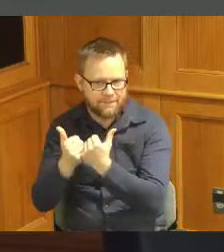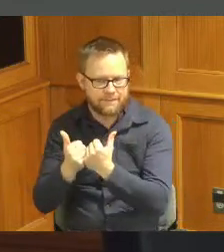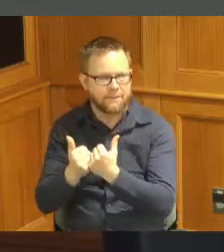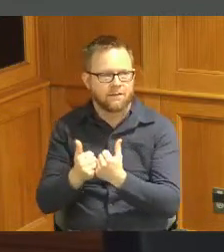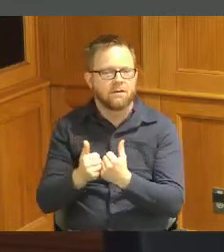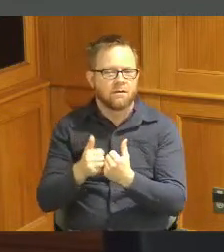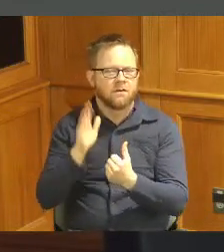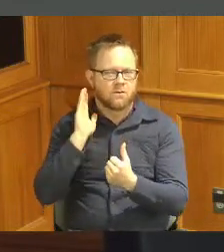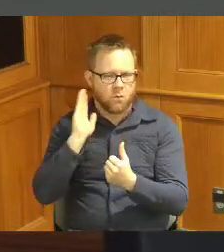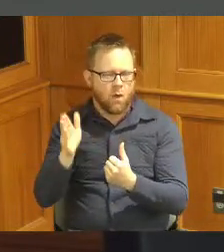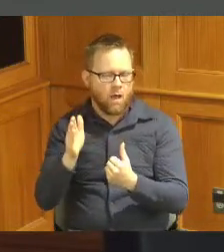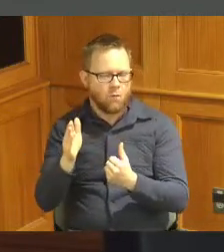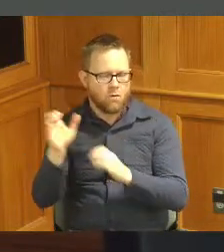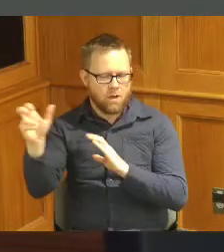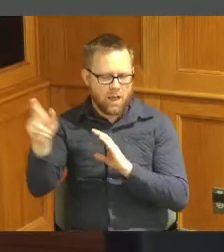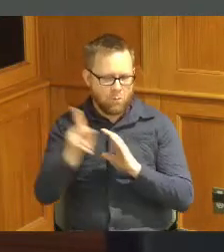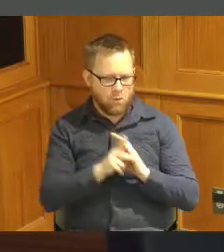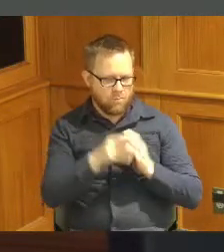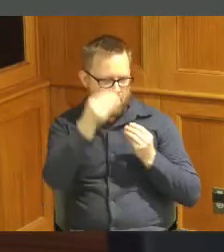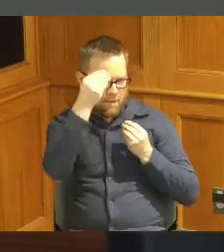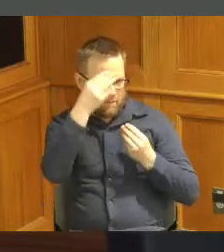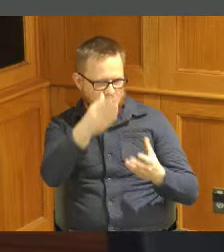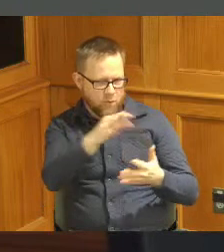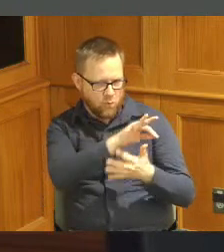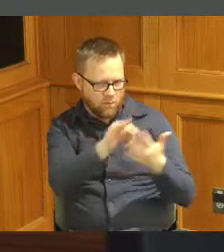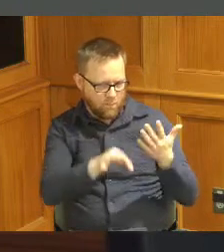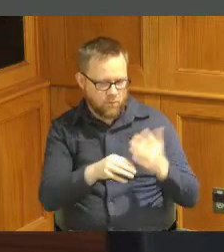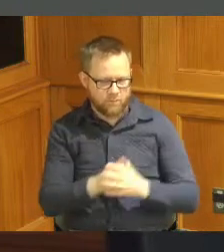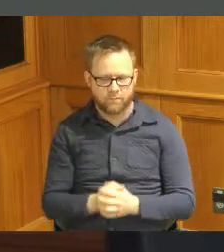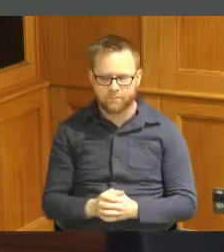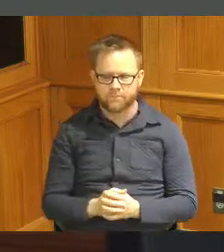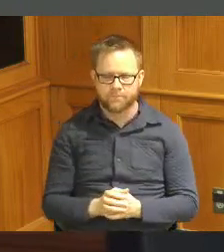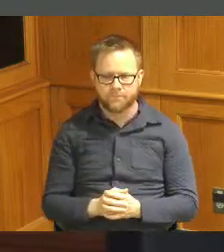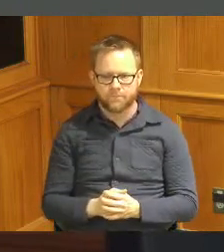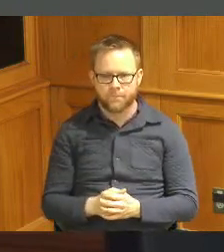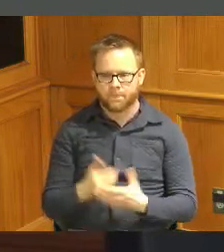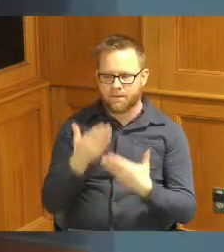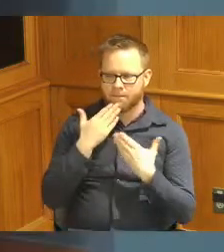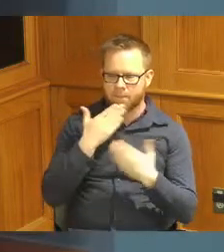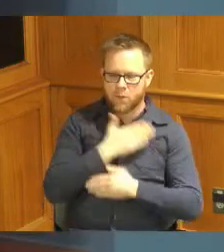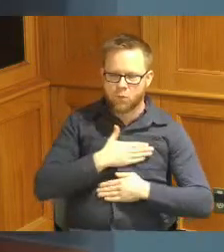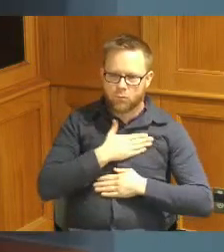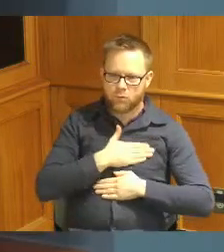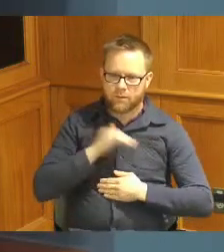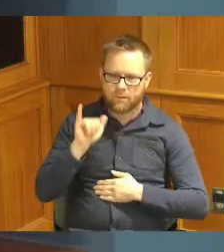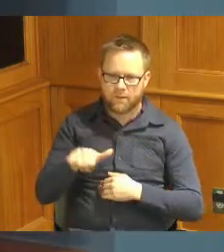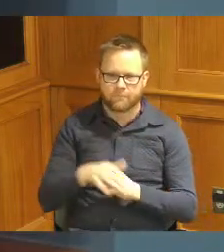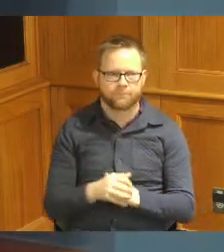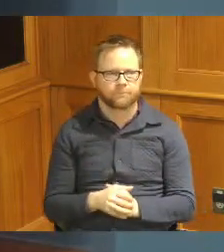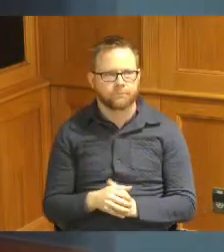with some options here we can decide where we go thank you I appreciate that because we we're